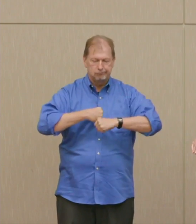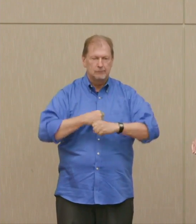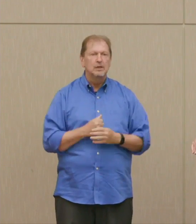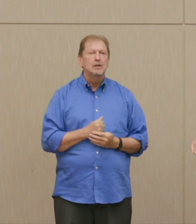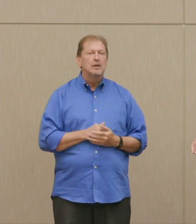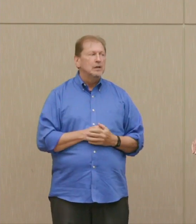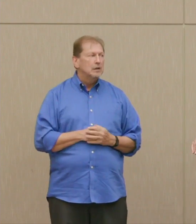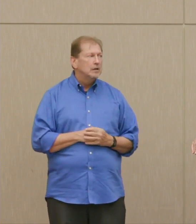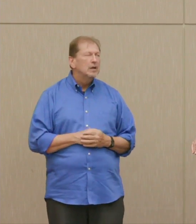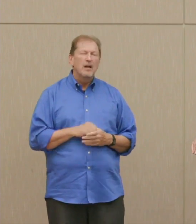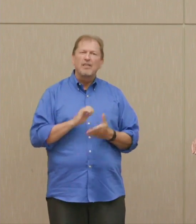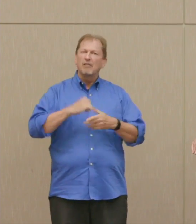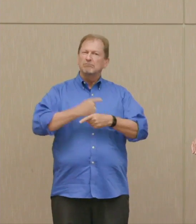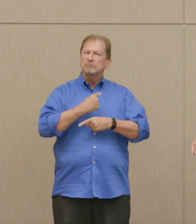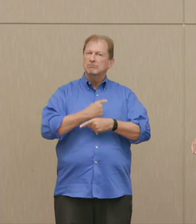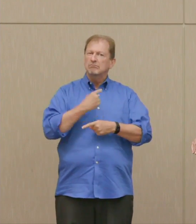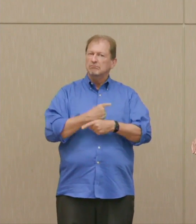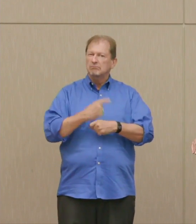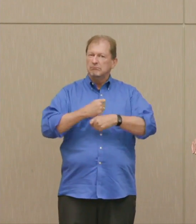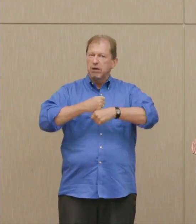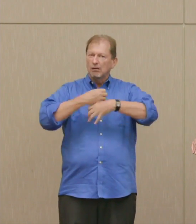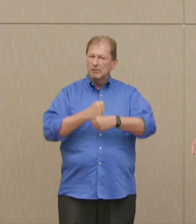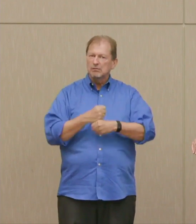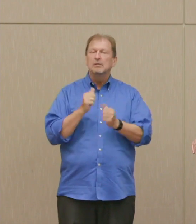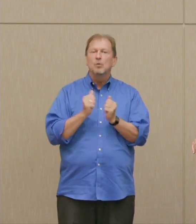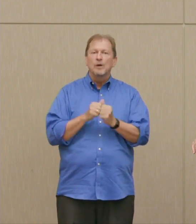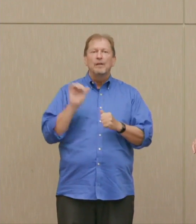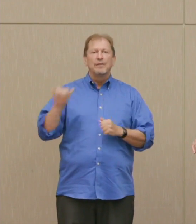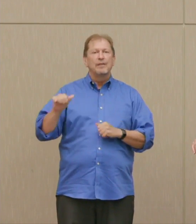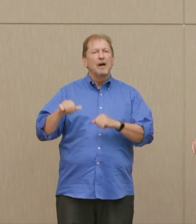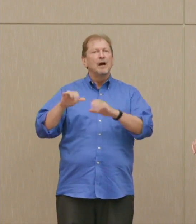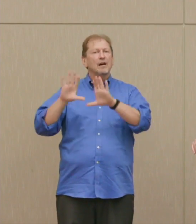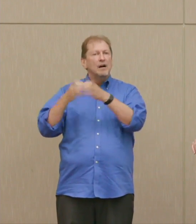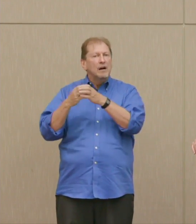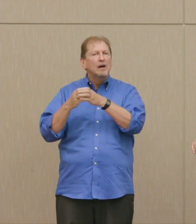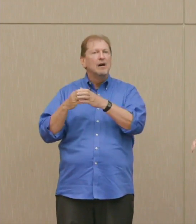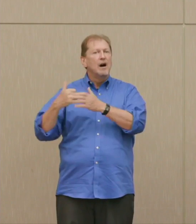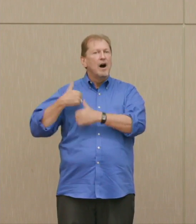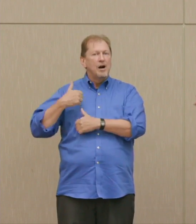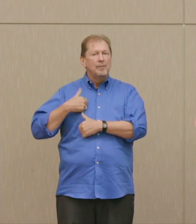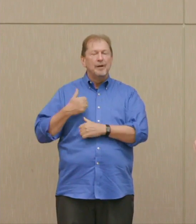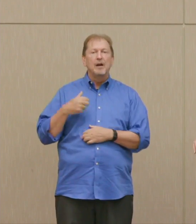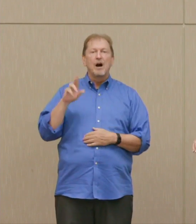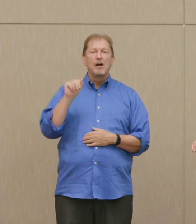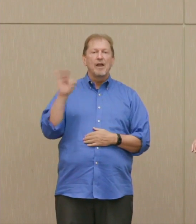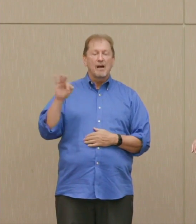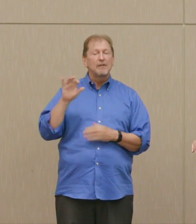That was a standard bomb in the RAF, in particular, the British. Their bombers were big enough to carry it.